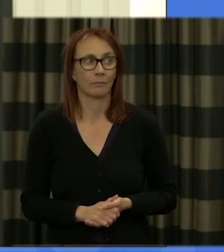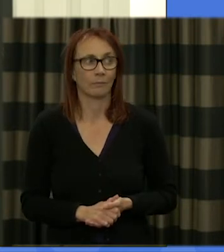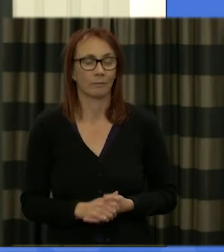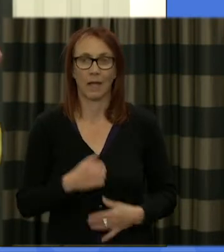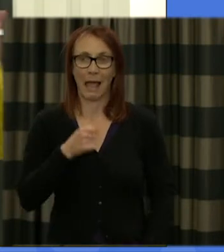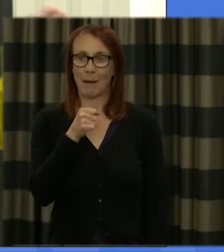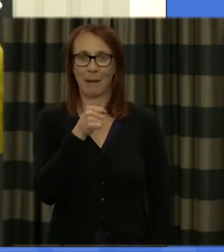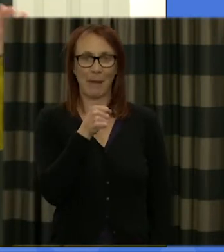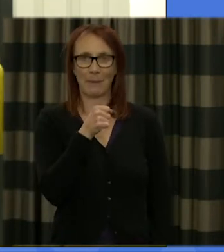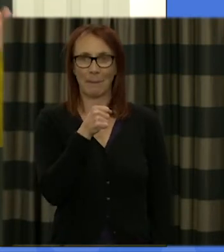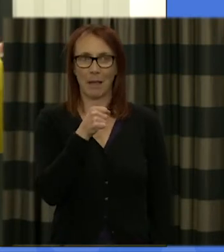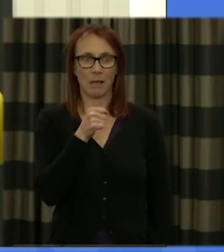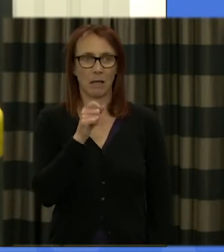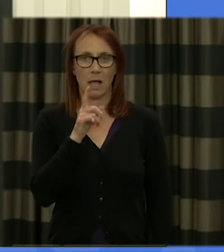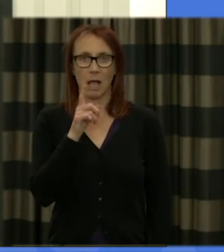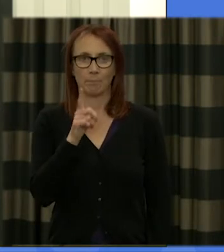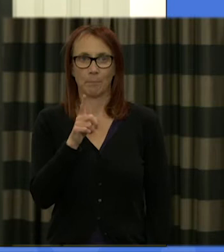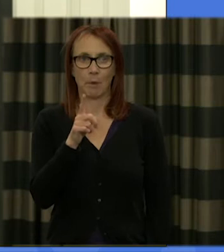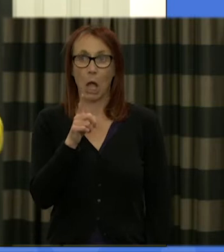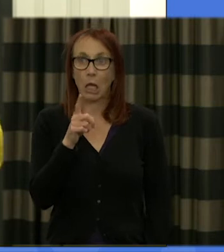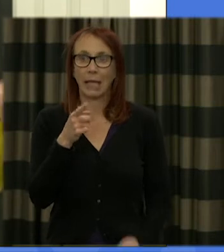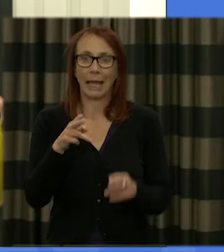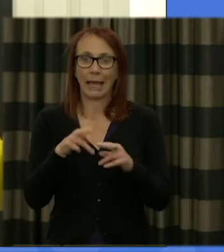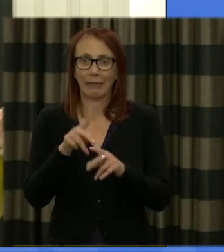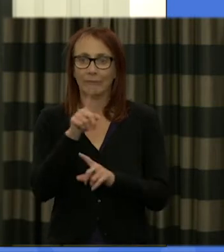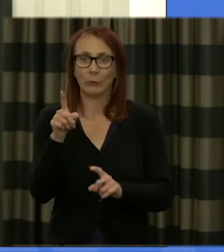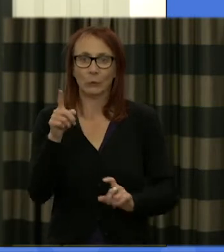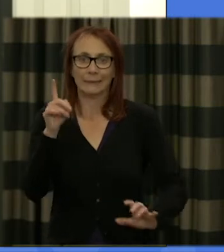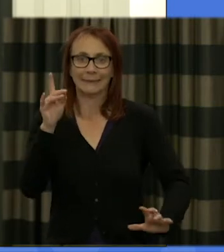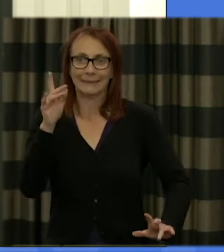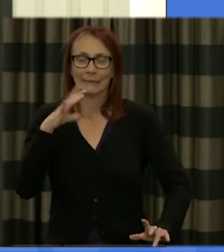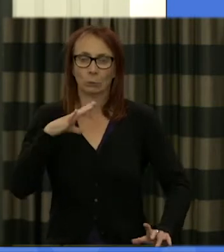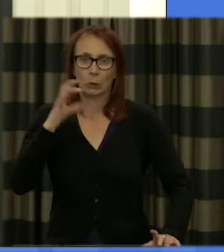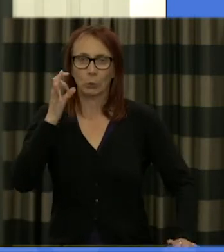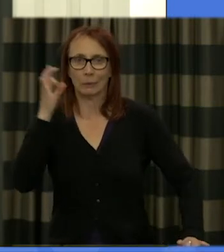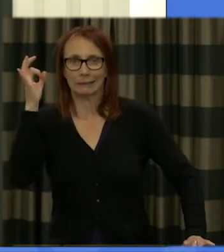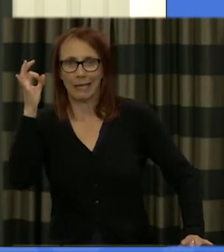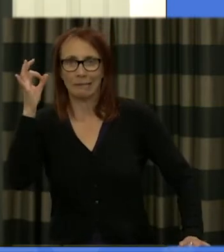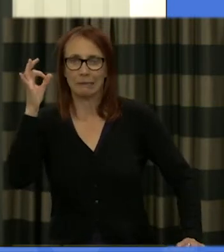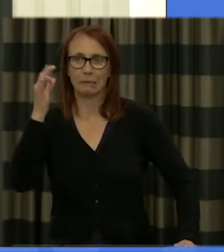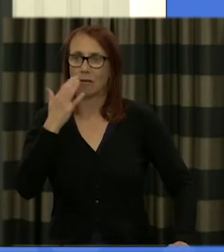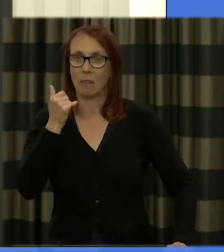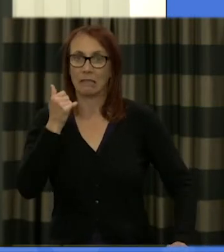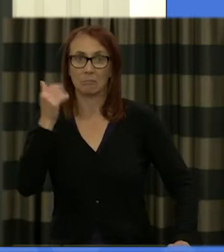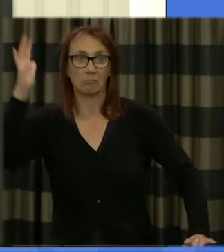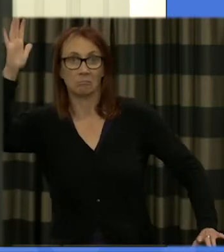microphone but but if there's a burning question you have and you want to chip in at some point through this please just go on ahead and just really raise